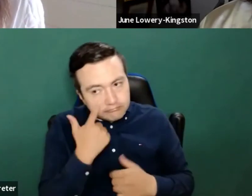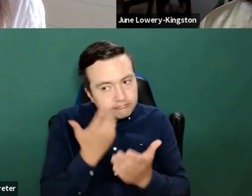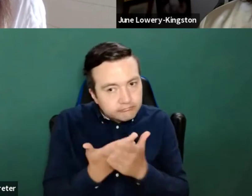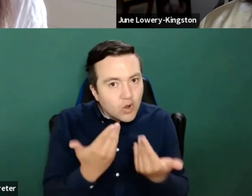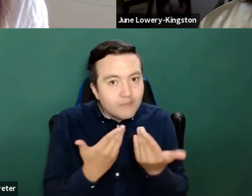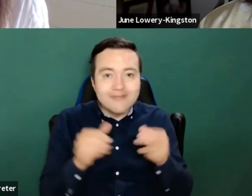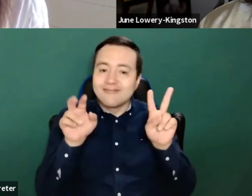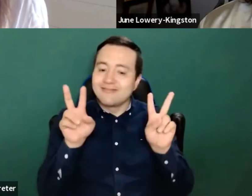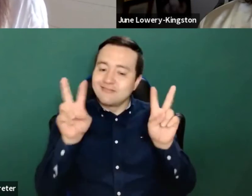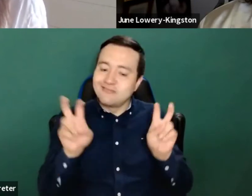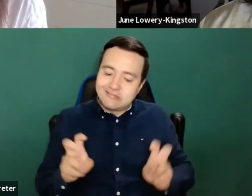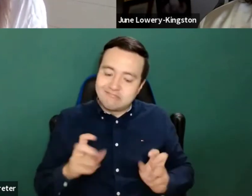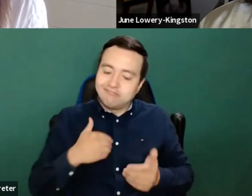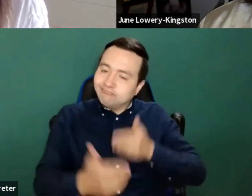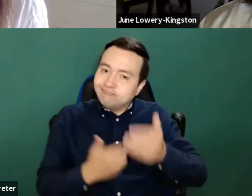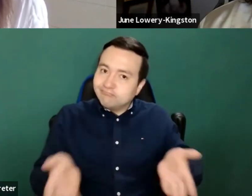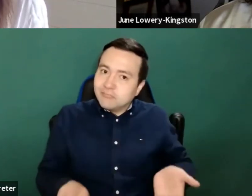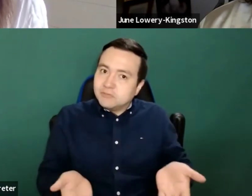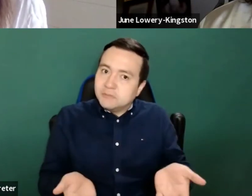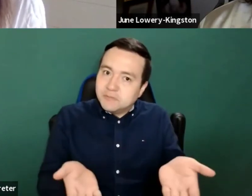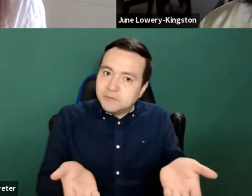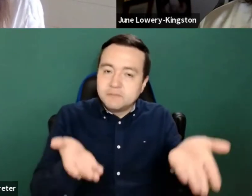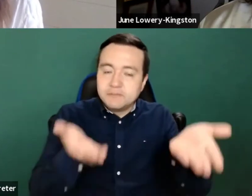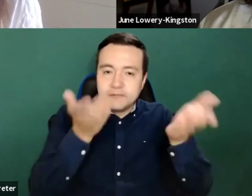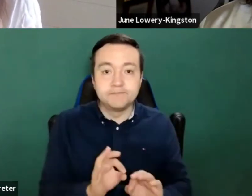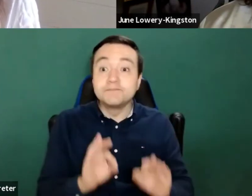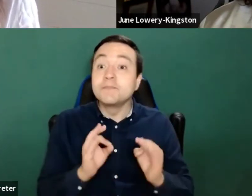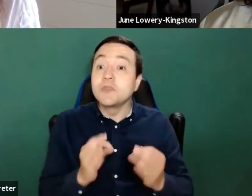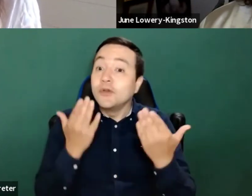And that is it's really good to see also the whole team in the commission is really working